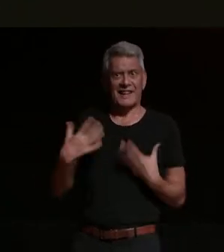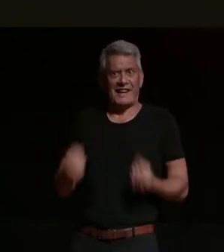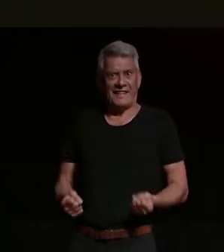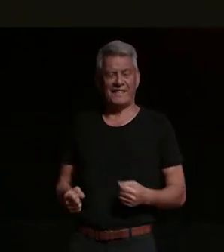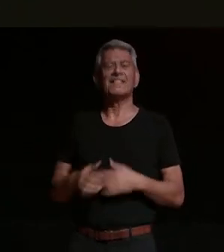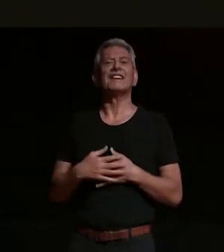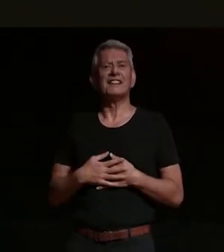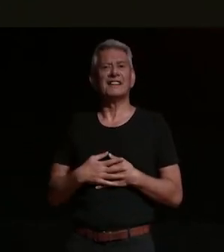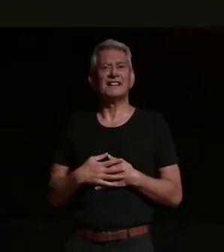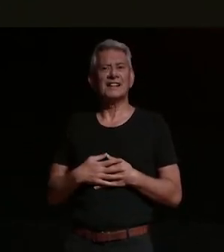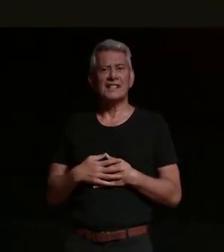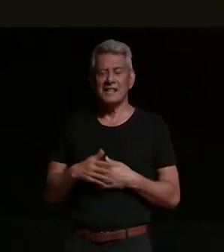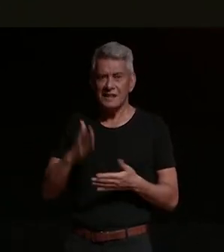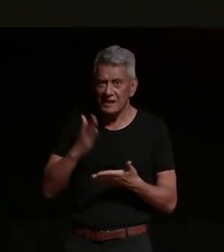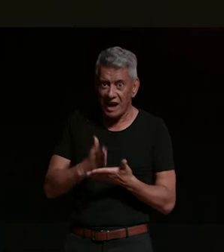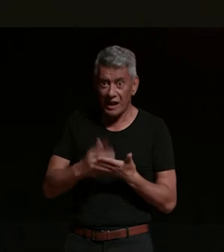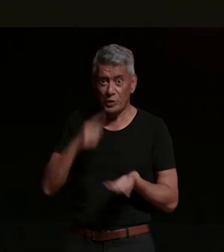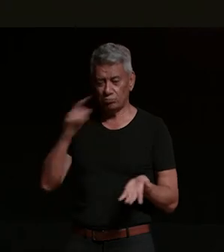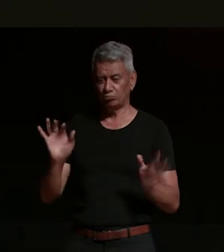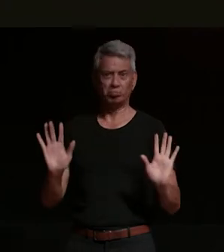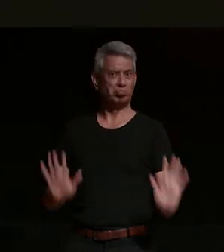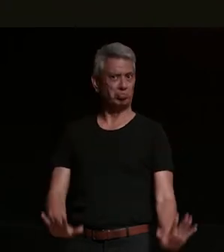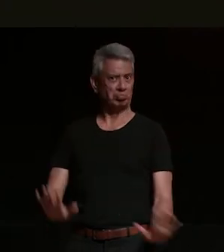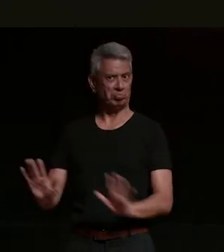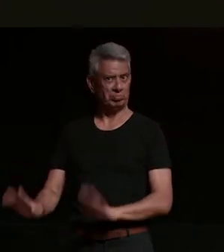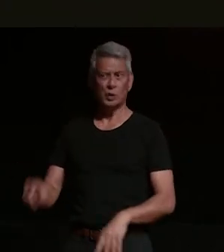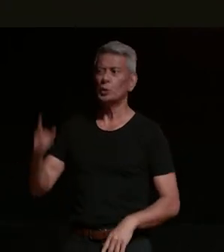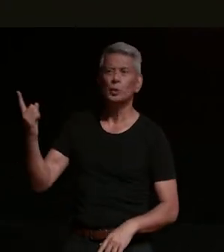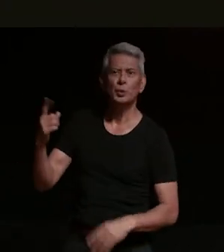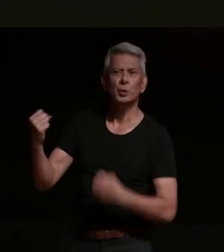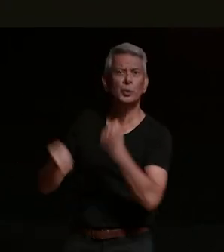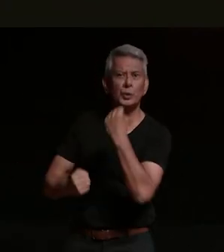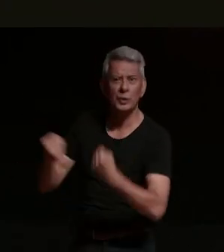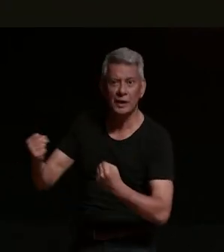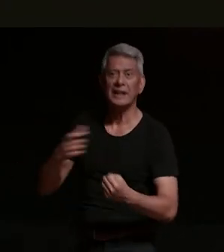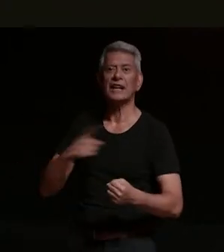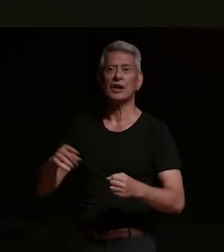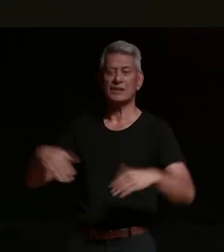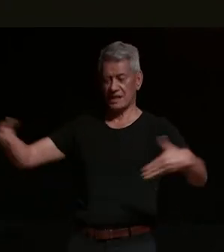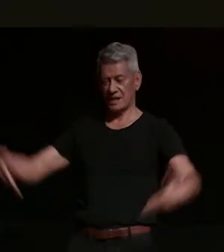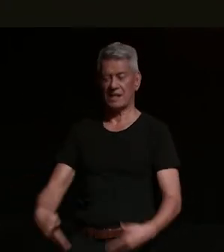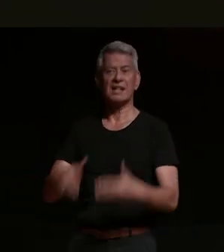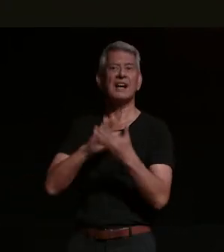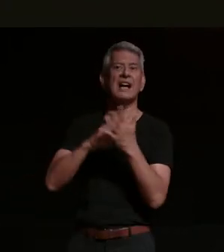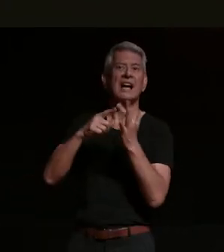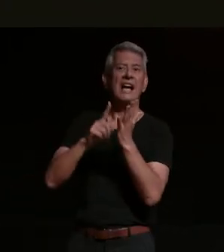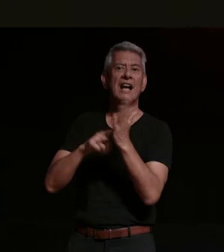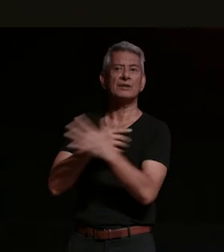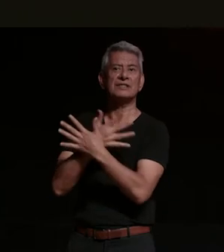but it didn't really like i thought that was pretty cool because i said to him who do you ride when he said hell's angels and i took the opportunity to go i never heard of him